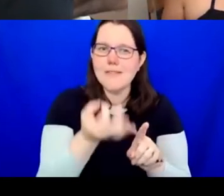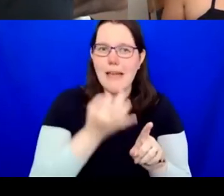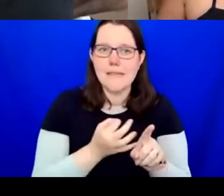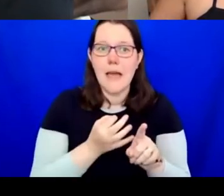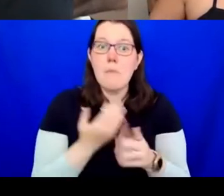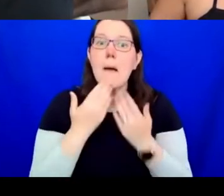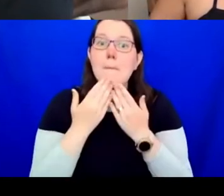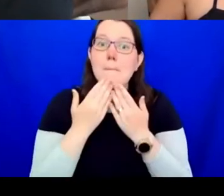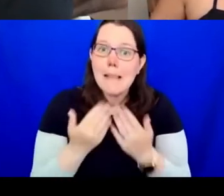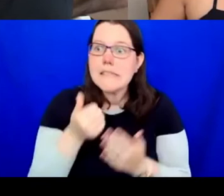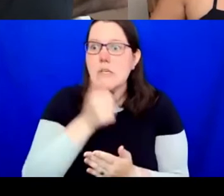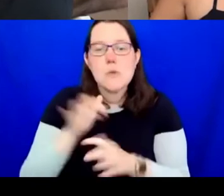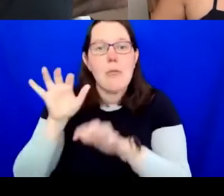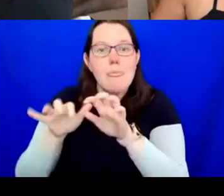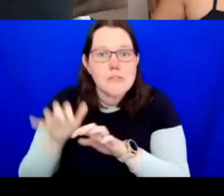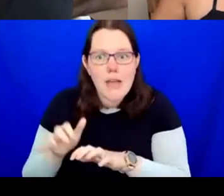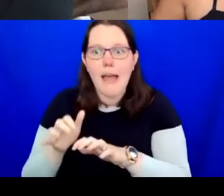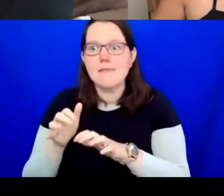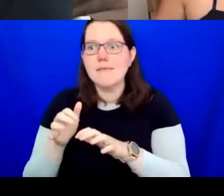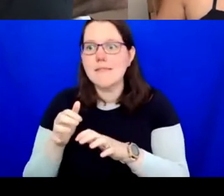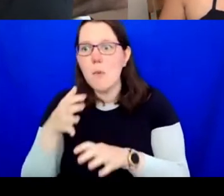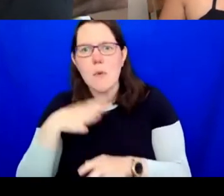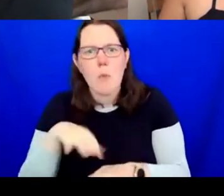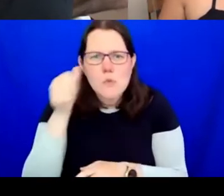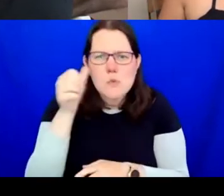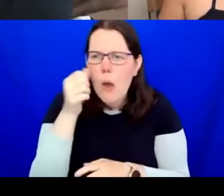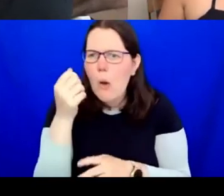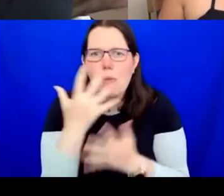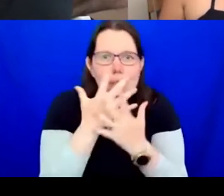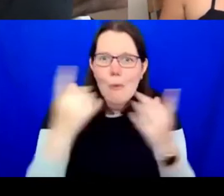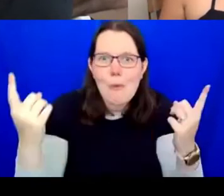so we can encourage you to post your name, role, organisation if you are attached to one,